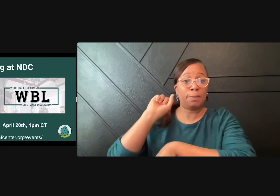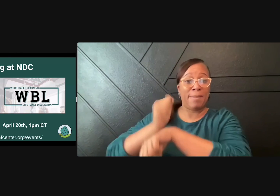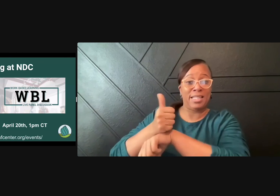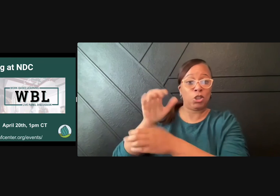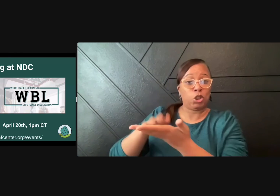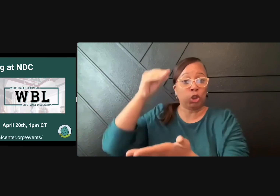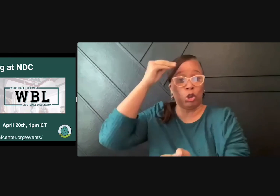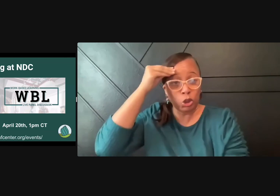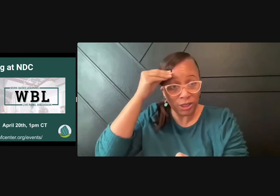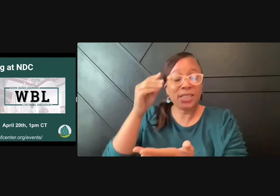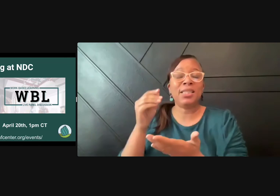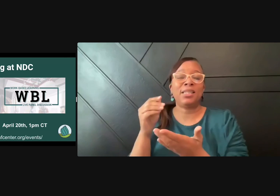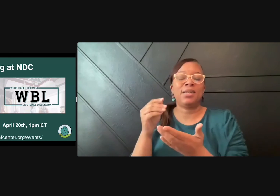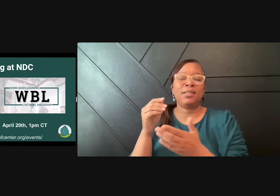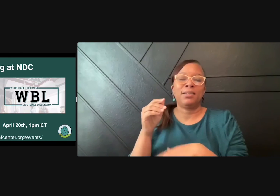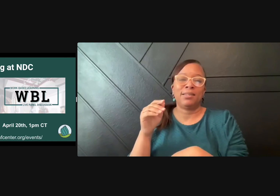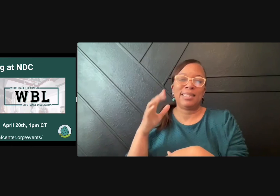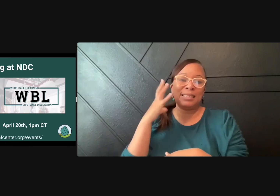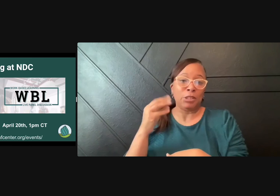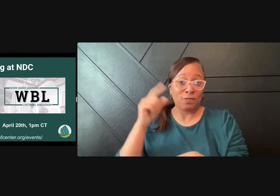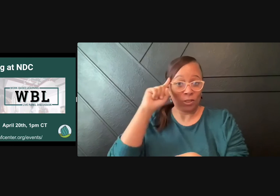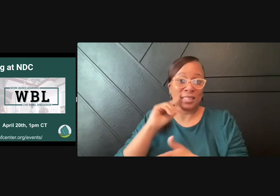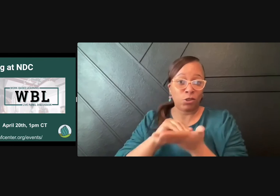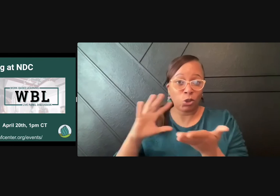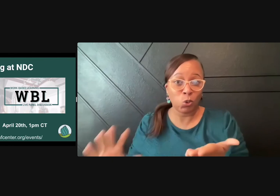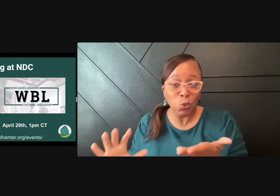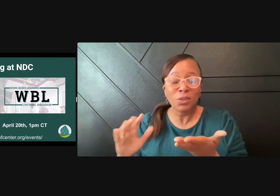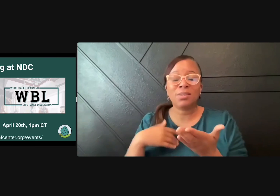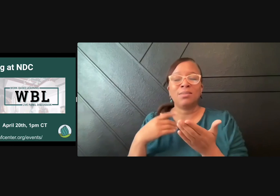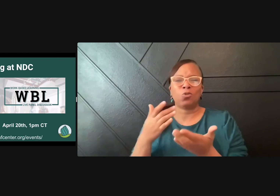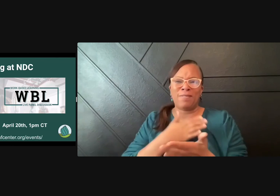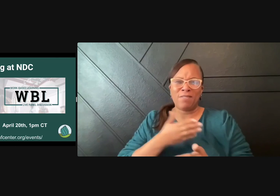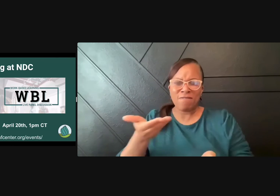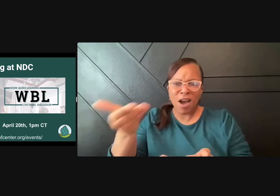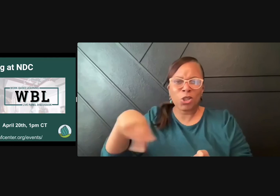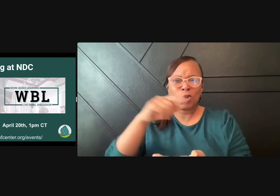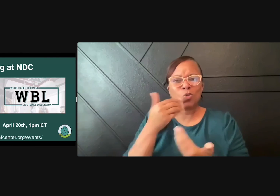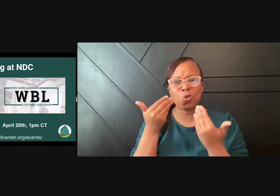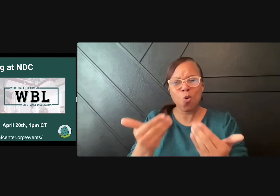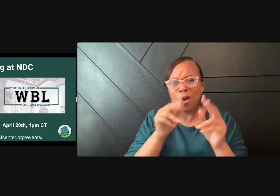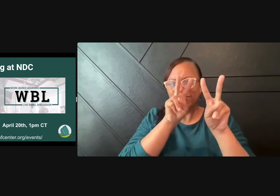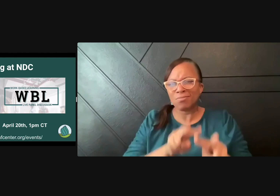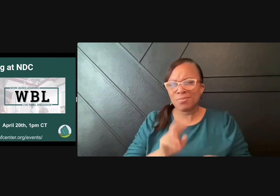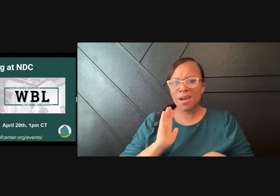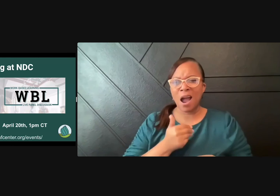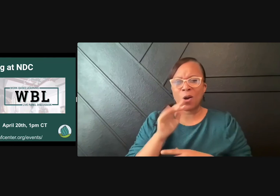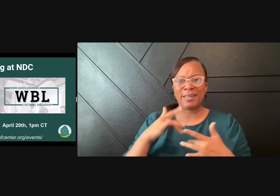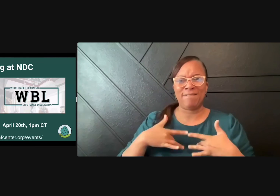on the topic of work-based learning experiences for deaf students. So please check out our website.